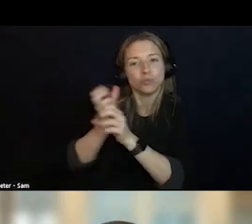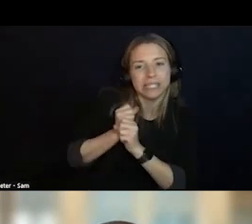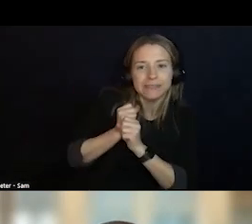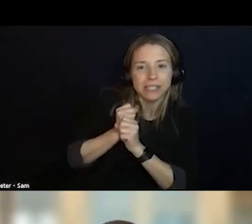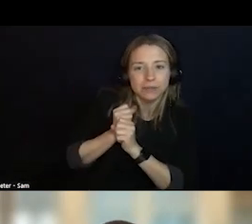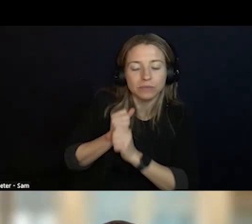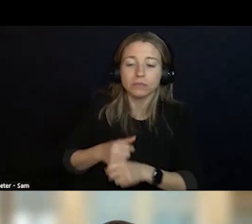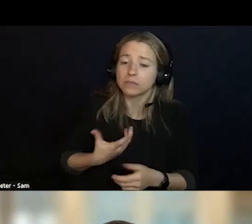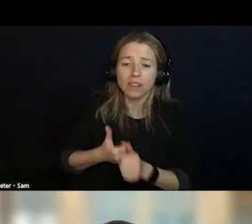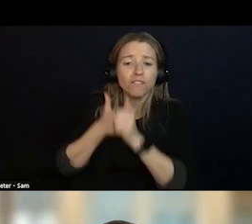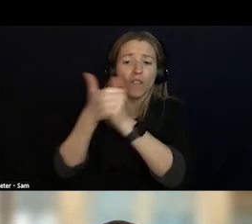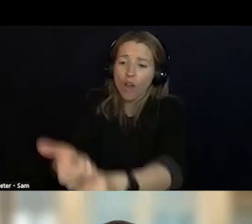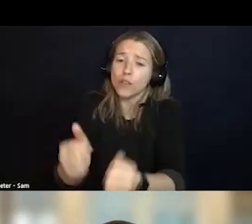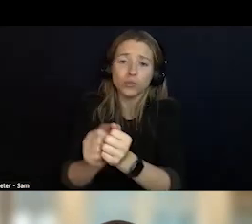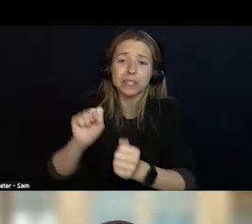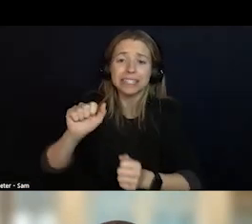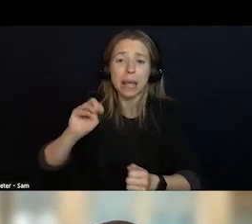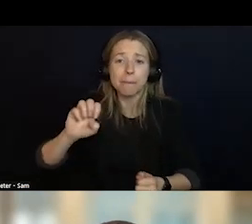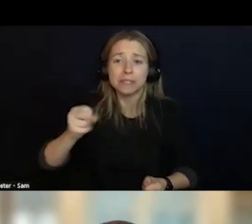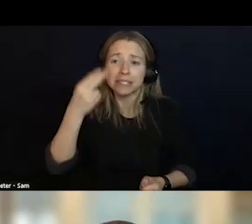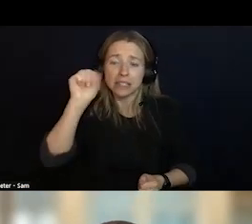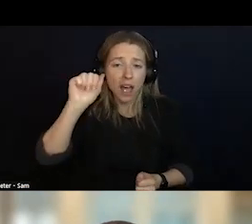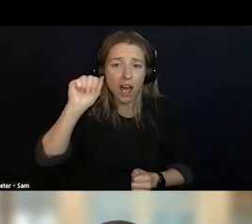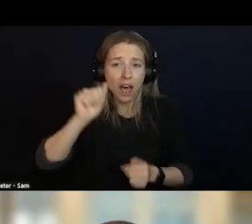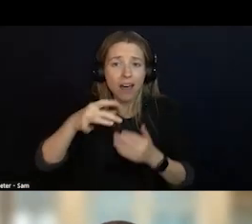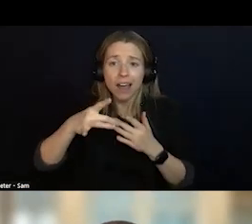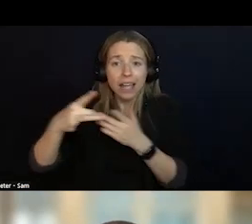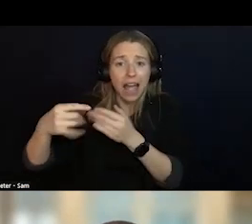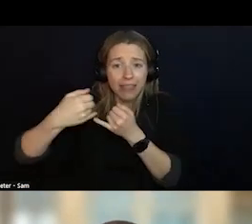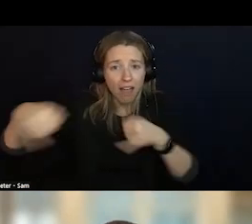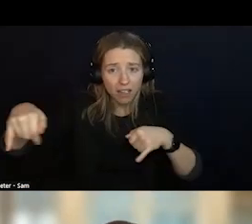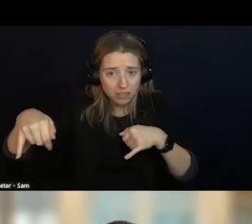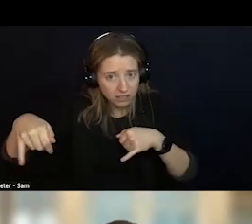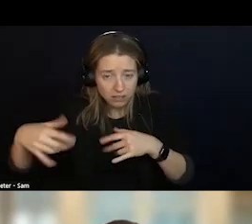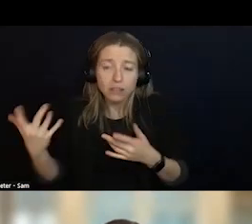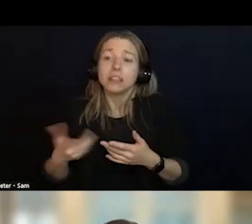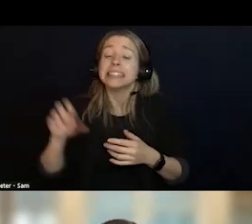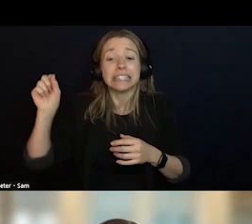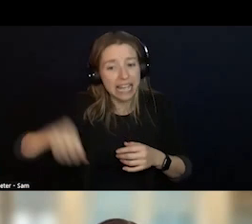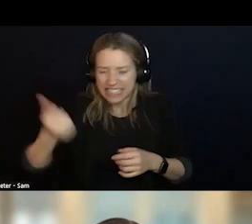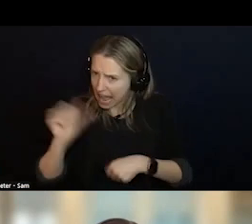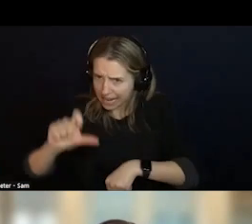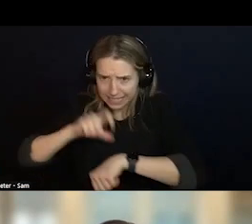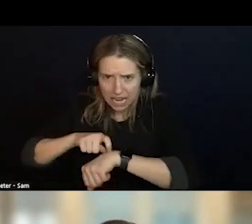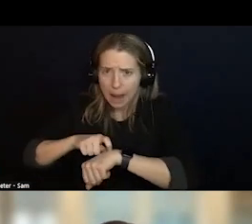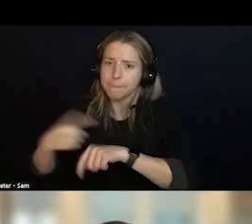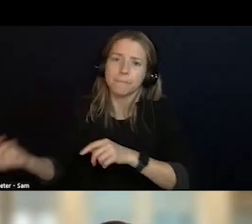YES, YOU CAN COME IN AT ANY TIME. YES, WE CAN GET YOU WHAT YOU NEED. YES, WE ARE GOING TO FIND A PLACE FOR YOU TO GO. AND BY